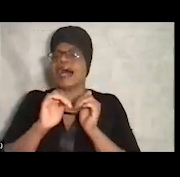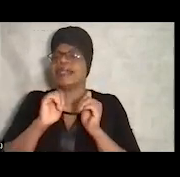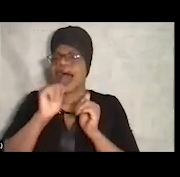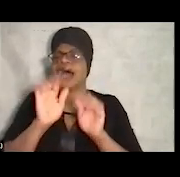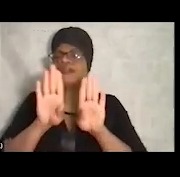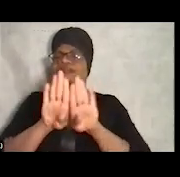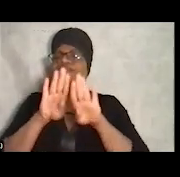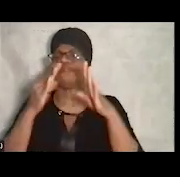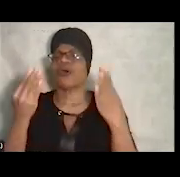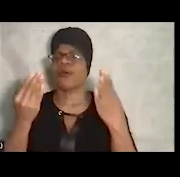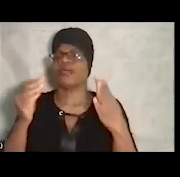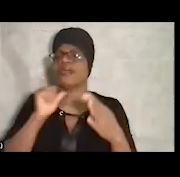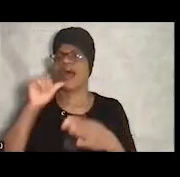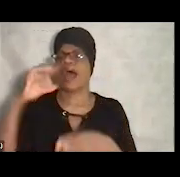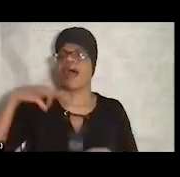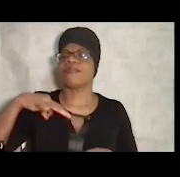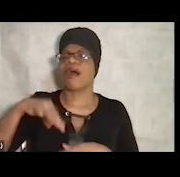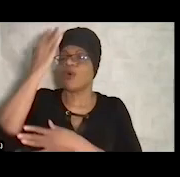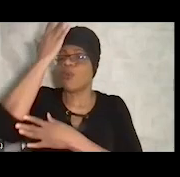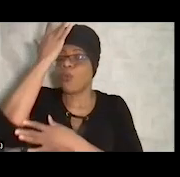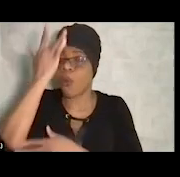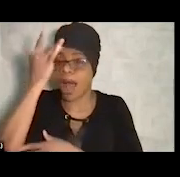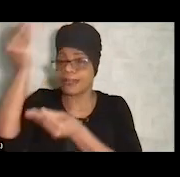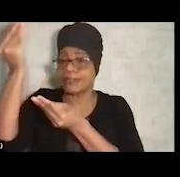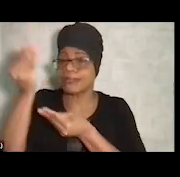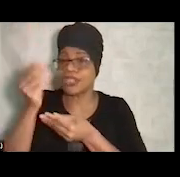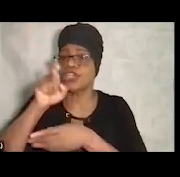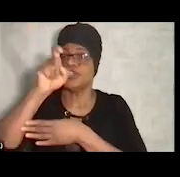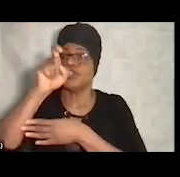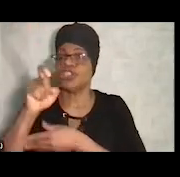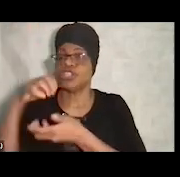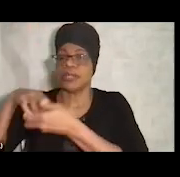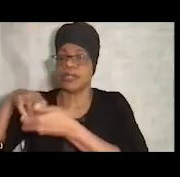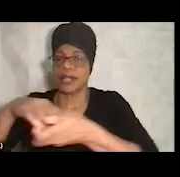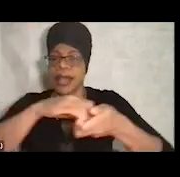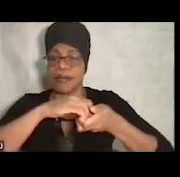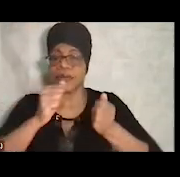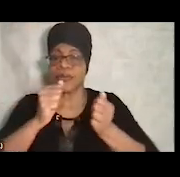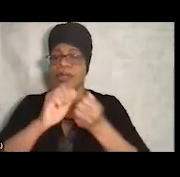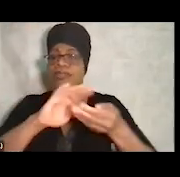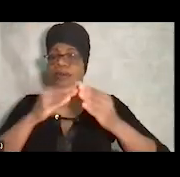is because you should be collaborating within the community. That anything you want to do to try to fill gaps